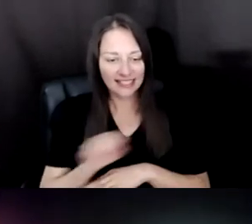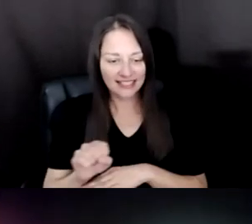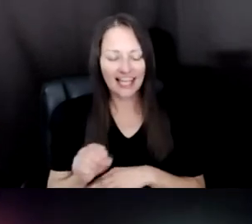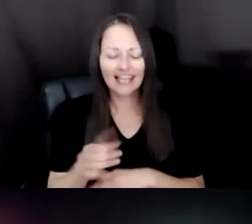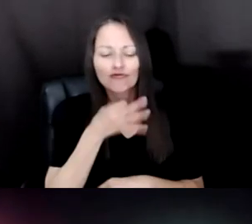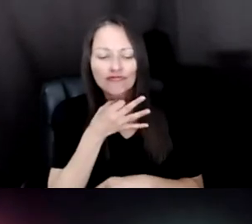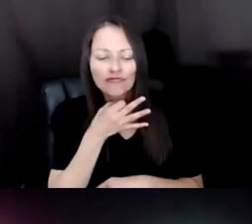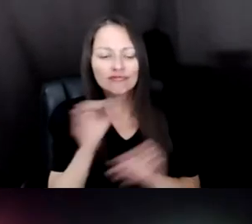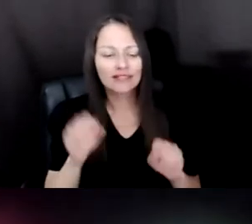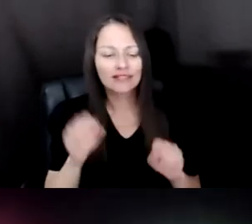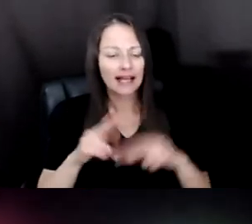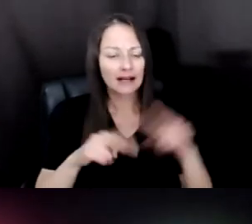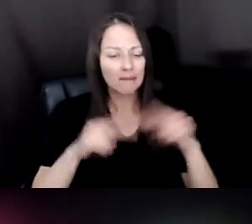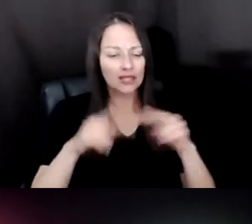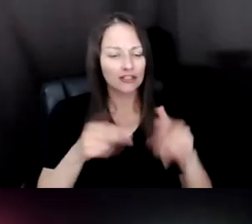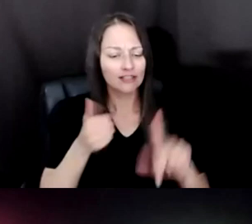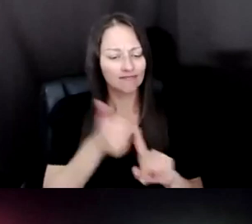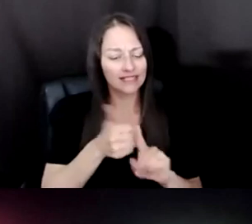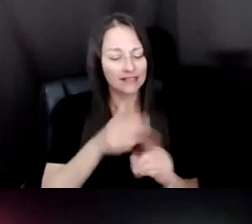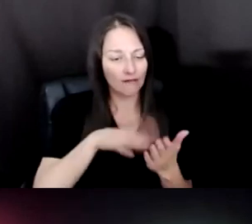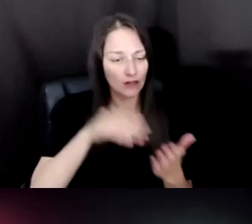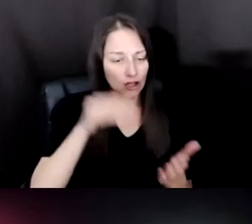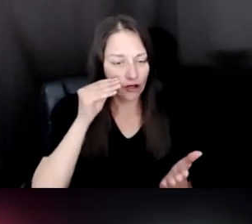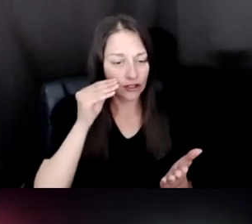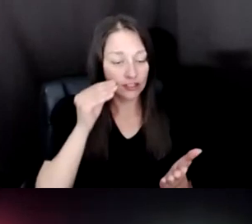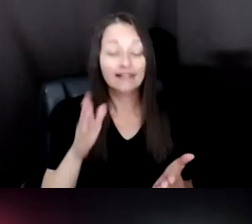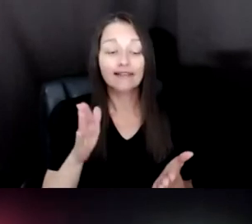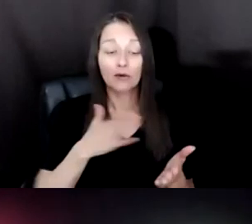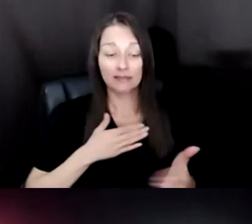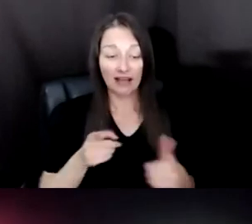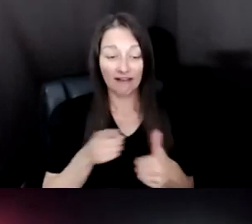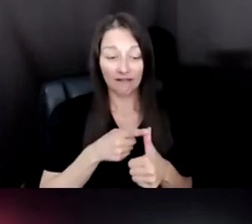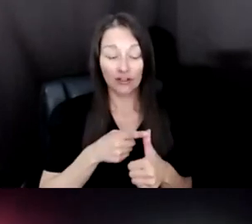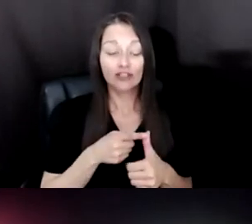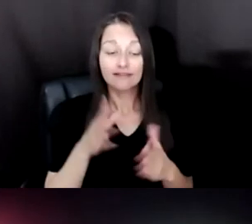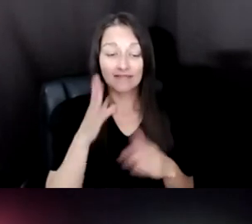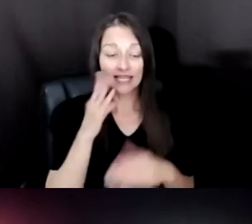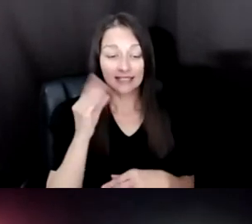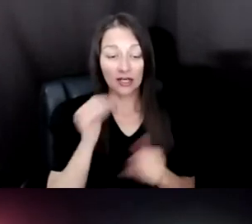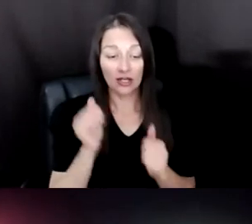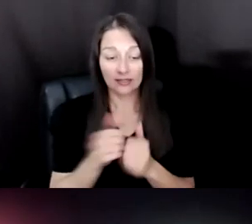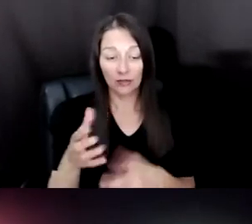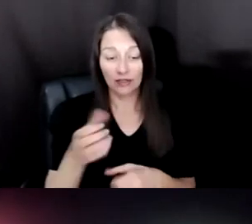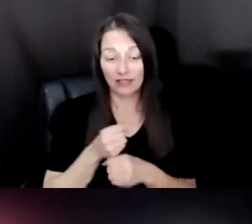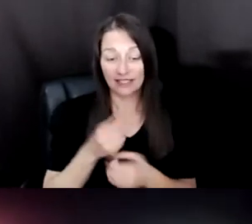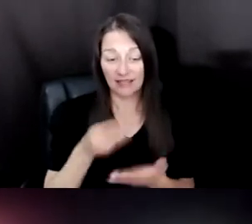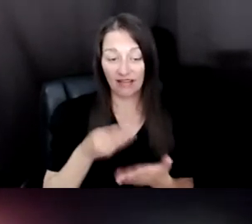AND IT WAS MY FIRST FUNDING EXPERIENCE. BUT WHAT I LEARNED THERE IS ACTUALLY IF THE IDEA A DREAM,